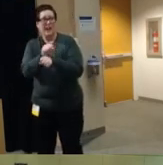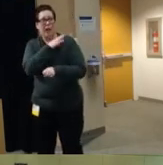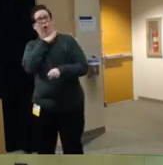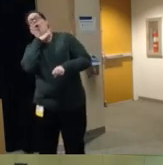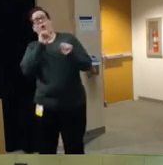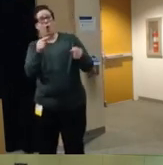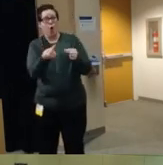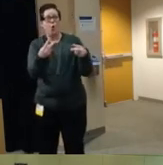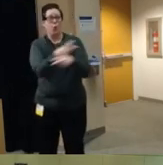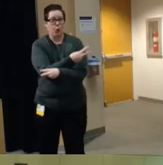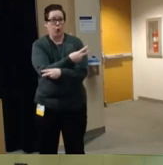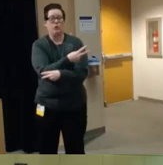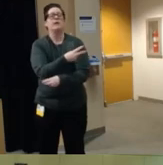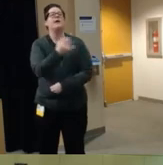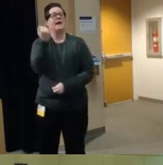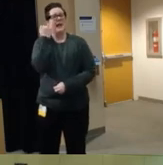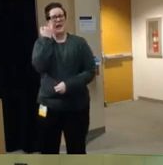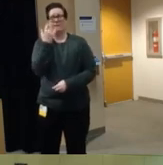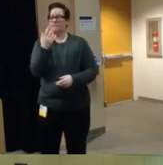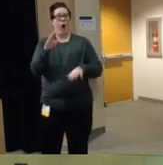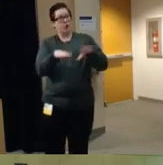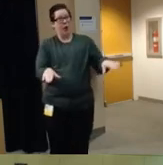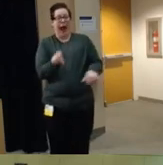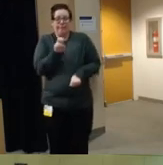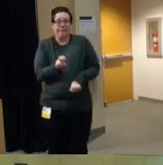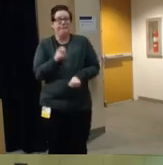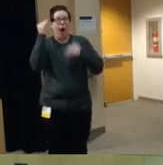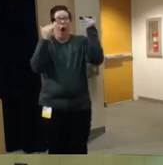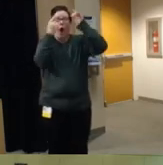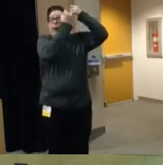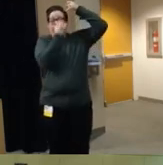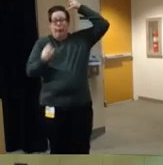you know putting a child in an adult seat belt um Can often lead to injuries to the abdomen